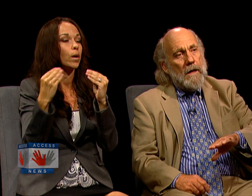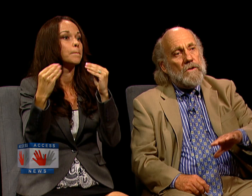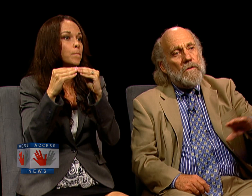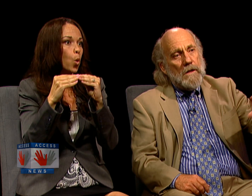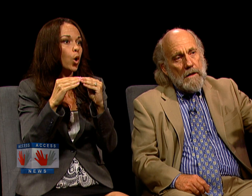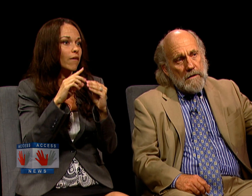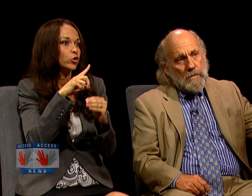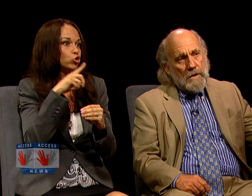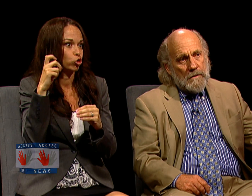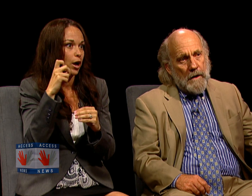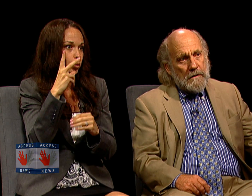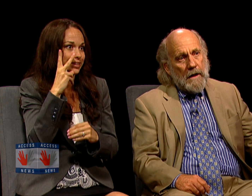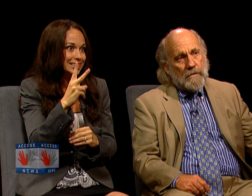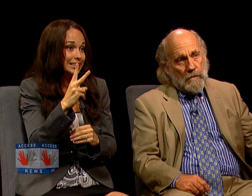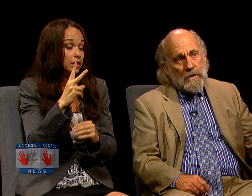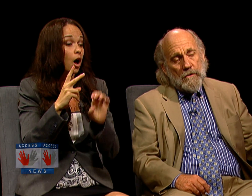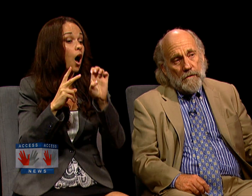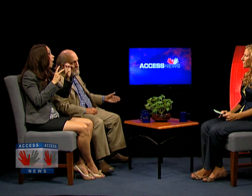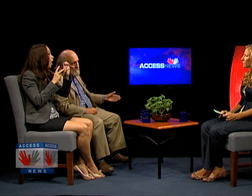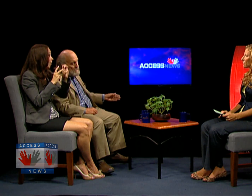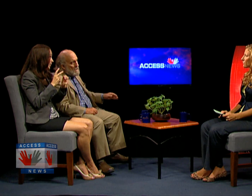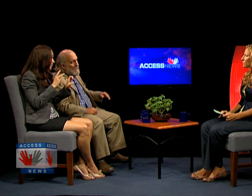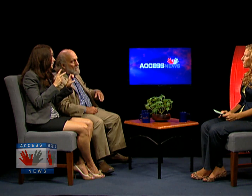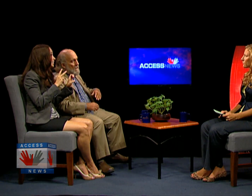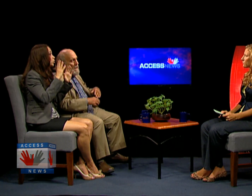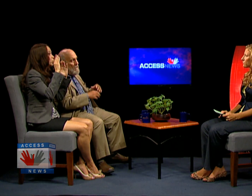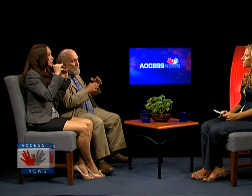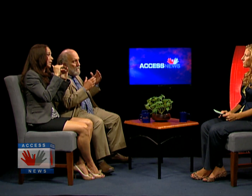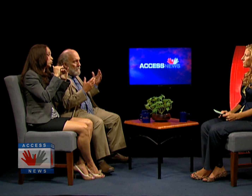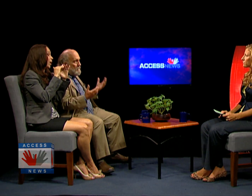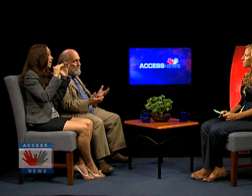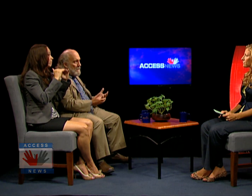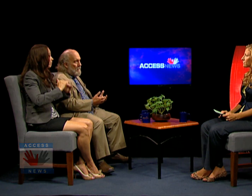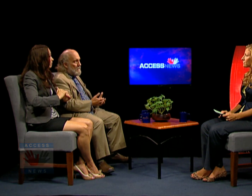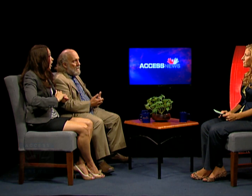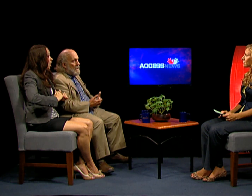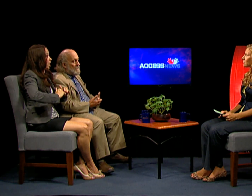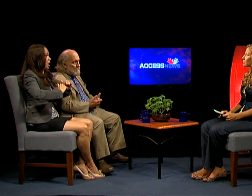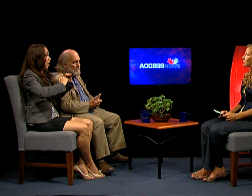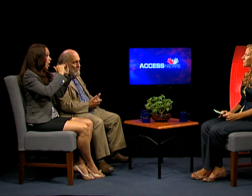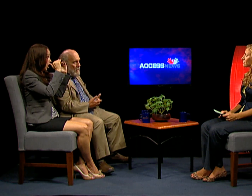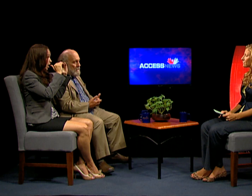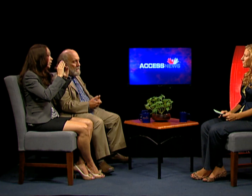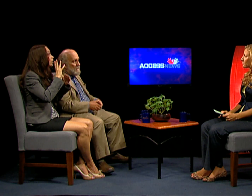AND TO THE EAST, WE EXPECT TO HAVE TORRENTIAL FLOODS THAT WILL BE COMING DOWN IN SUCH QUANTITIES